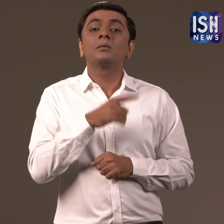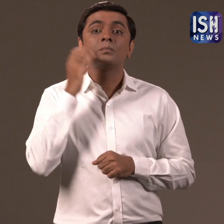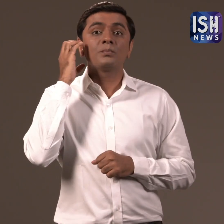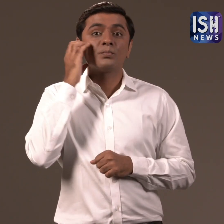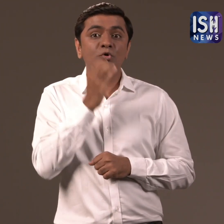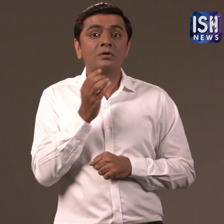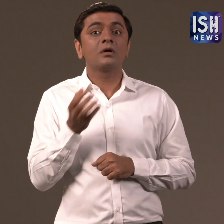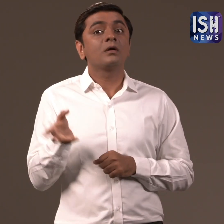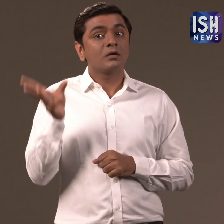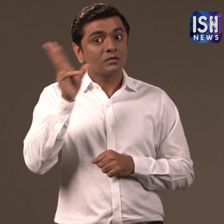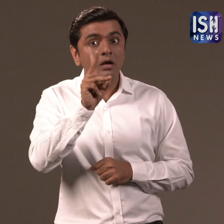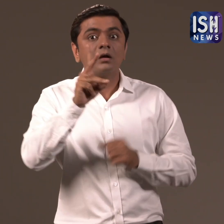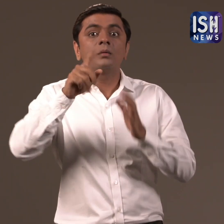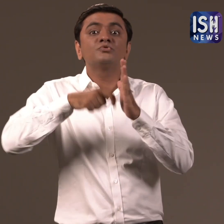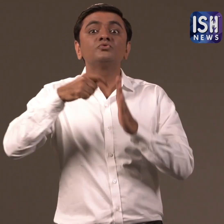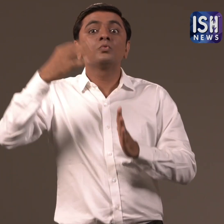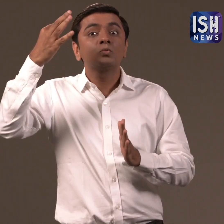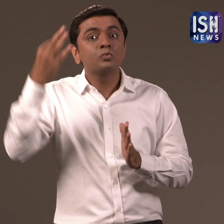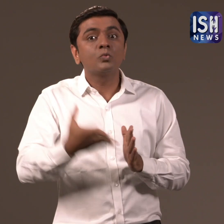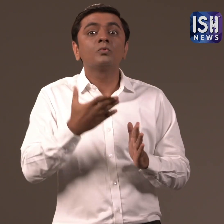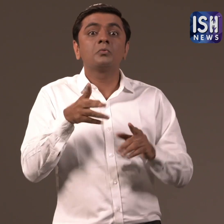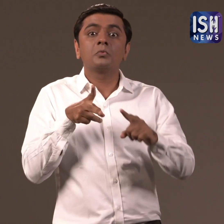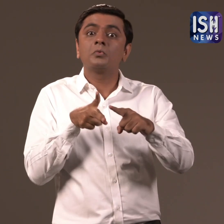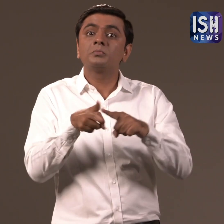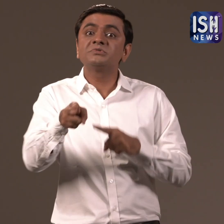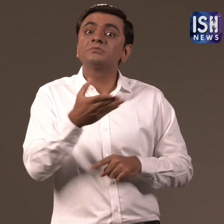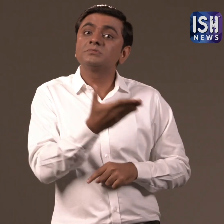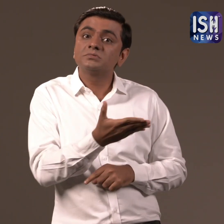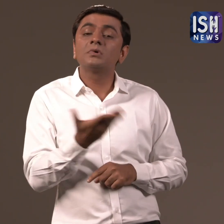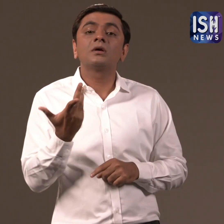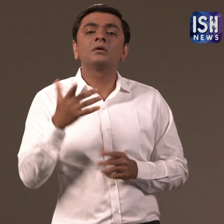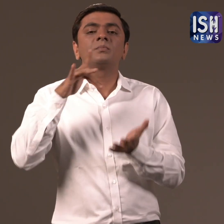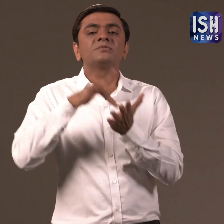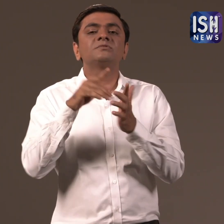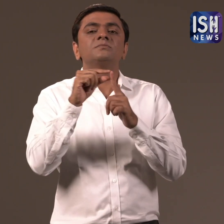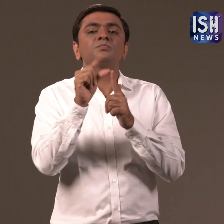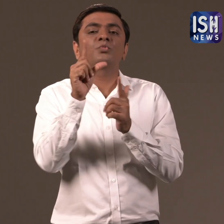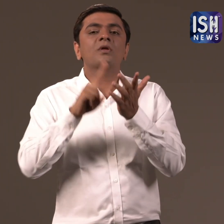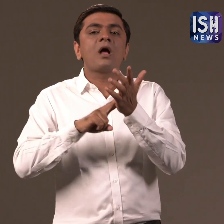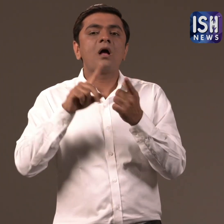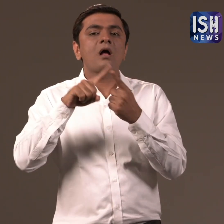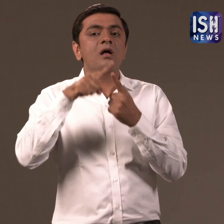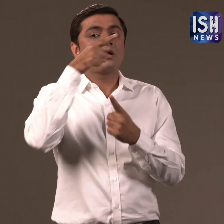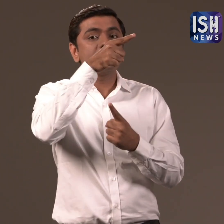The PM also launched the third metro project in Pune,